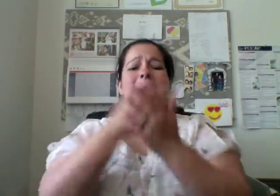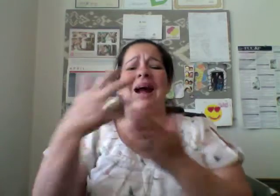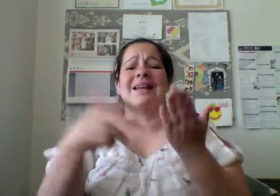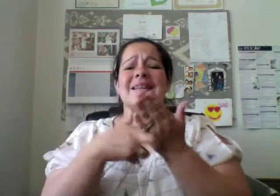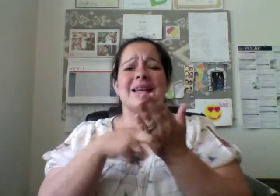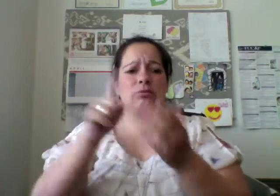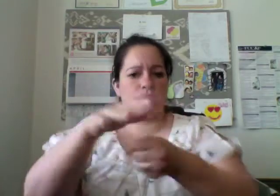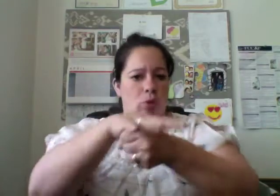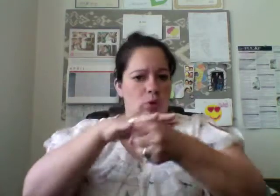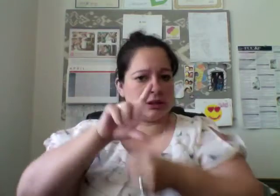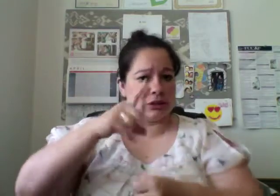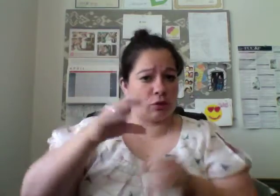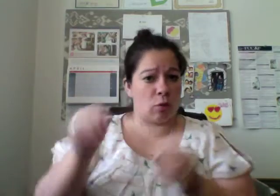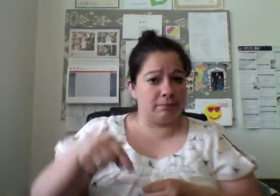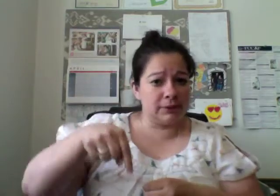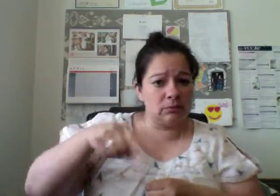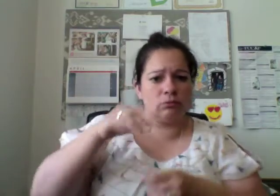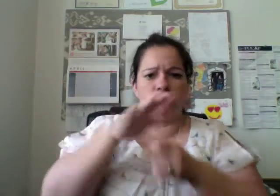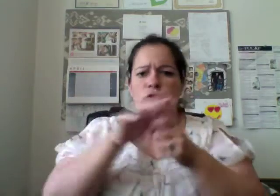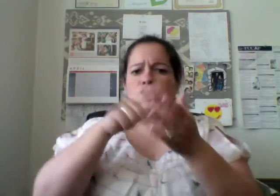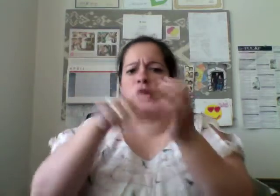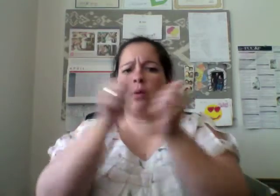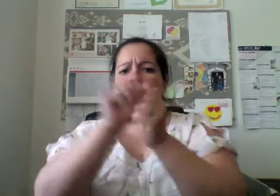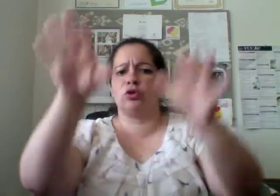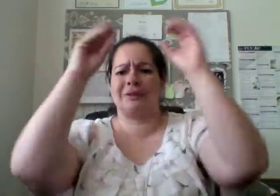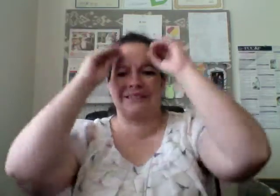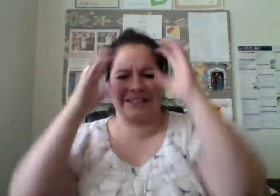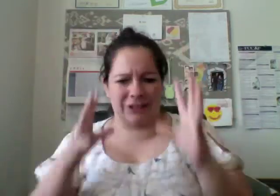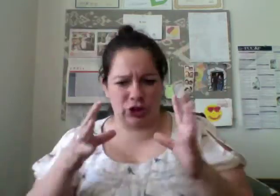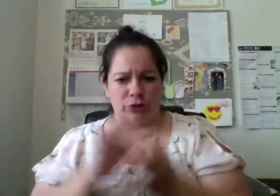Can buy tickets at a local DHHSC office or check with your teacher